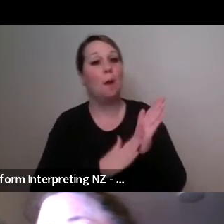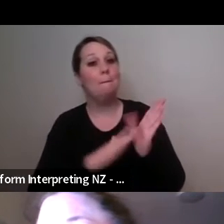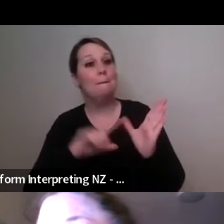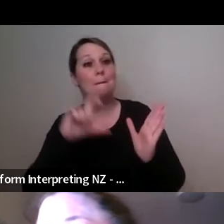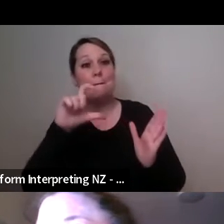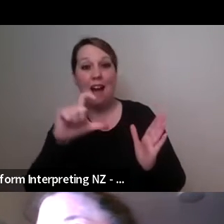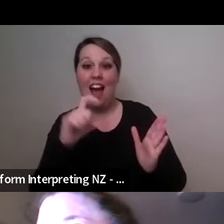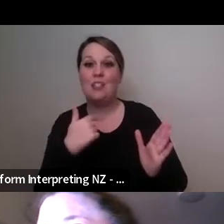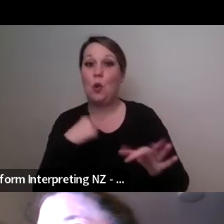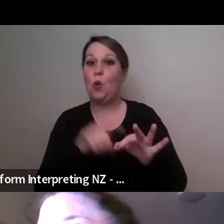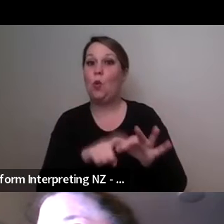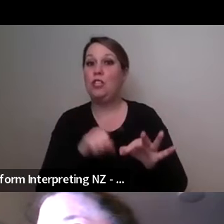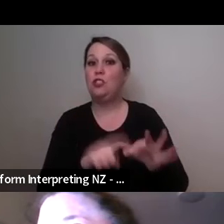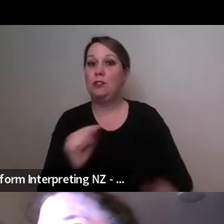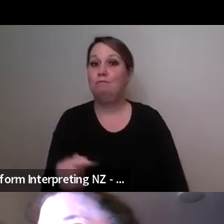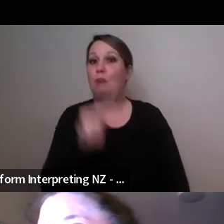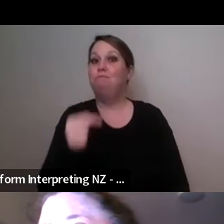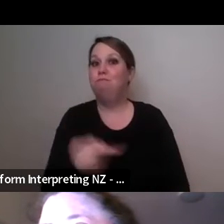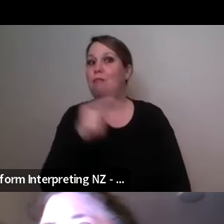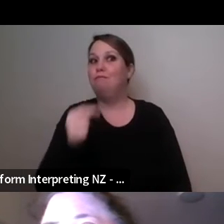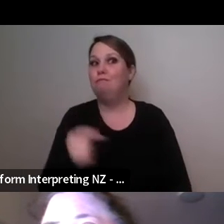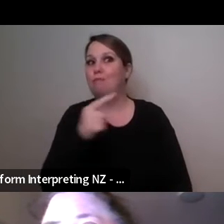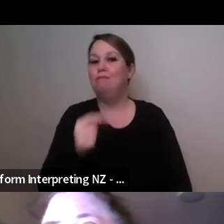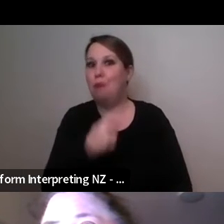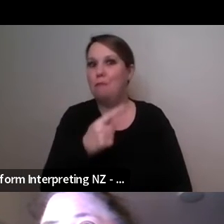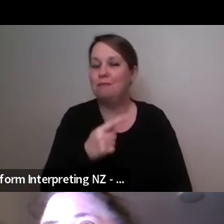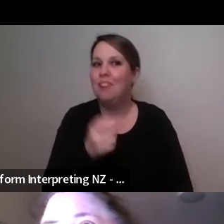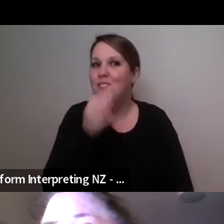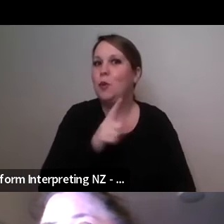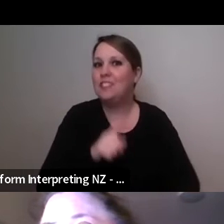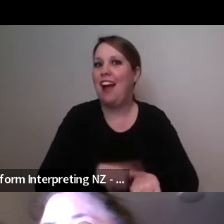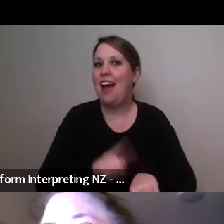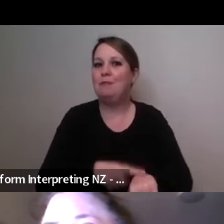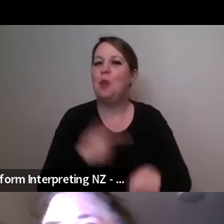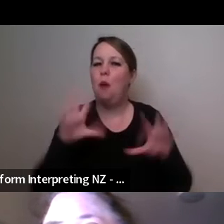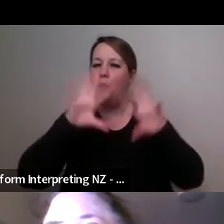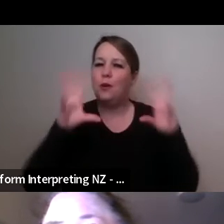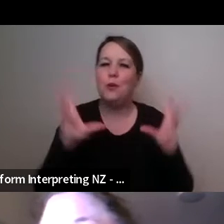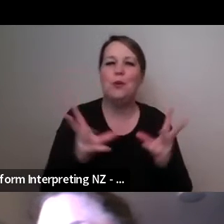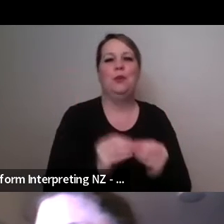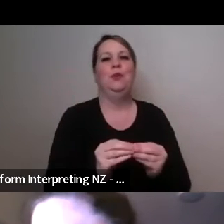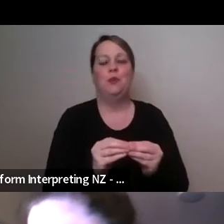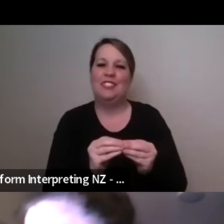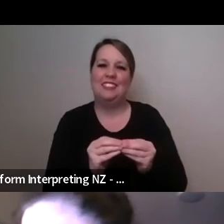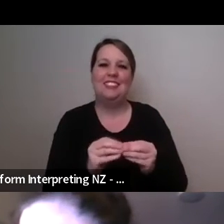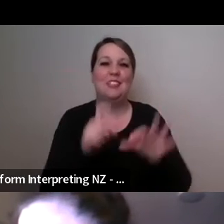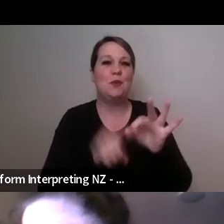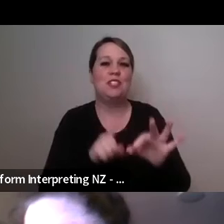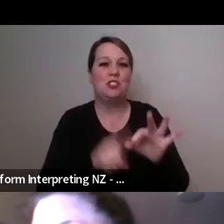uh so I'll I'll phrase all these questions into one just to make it easy what will it take to get you to come to New Zealand sometime soon